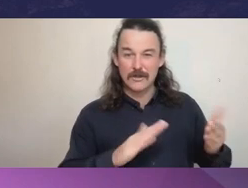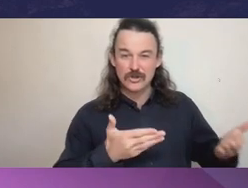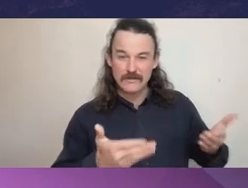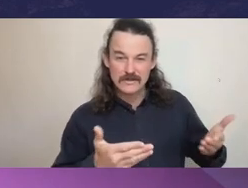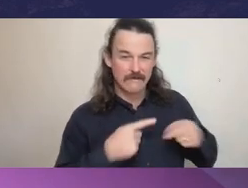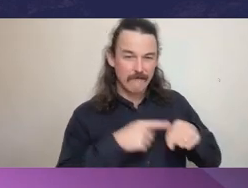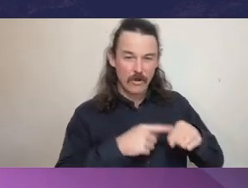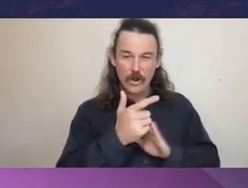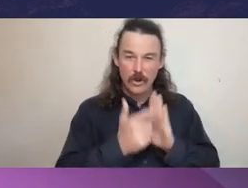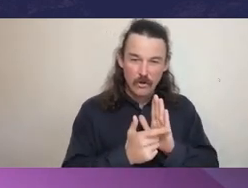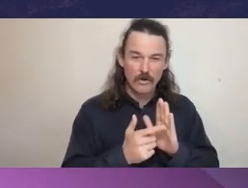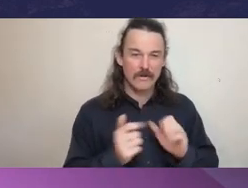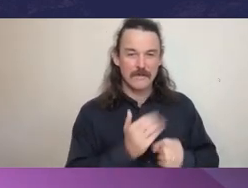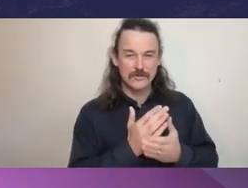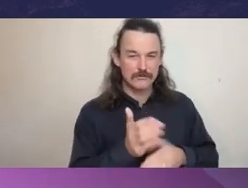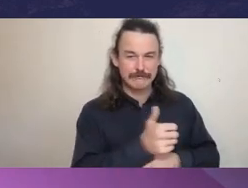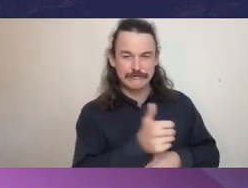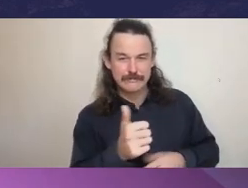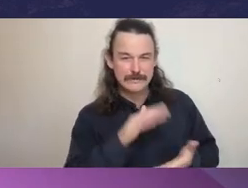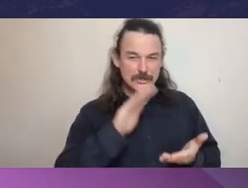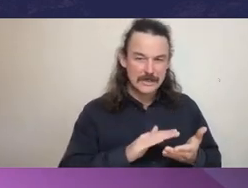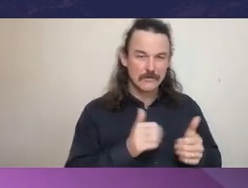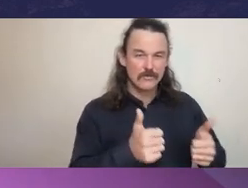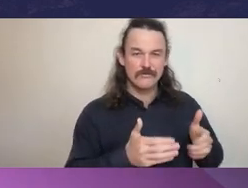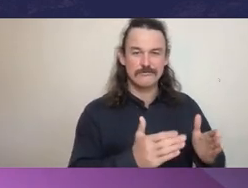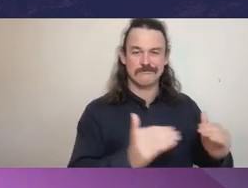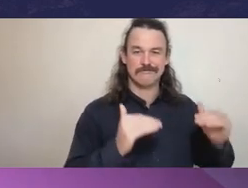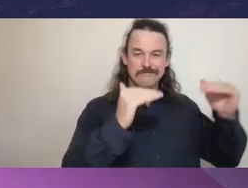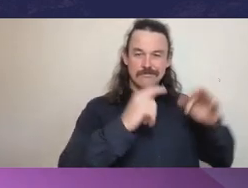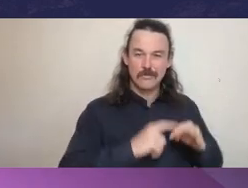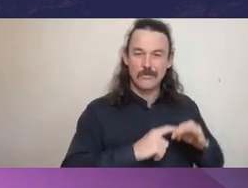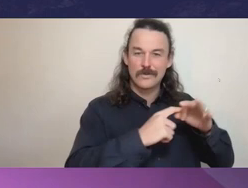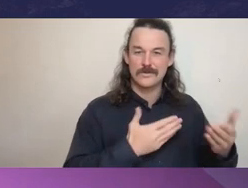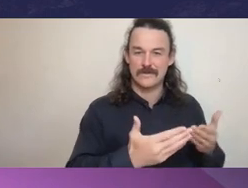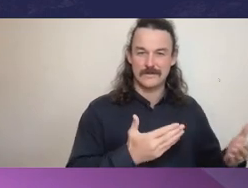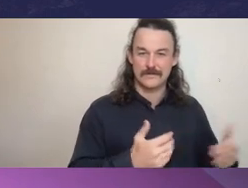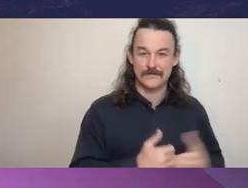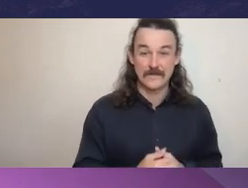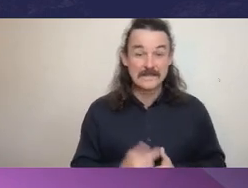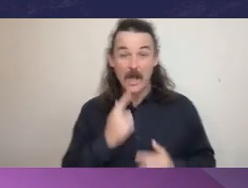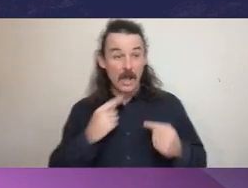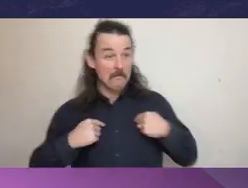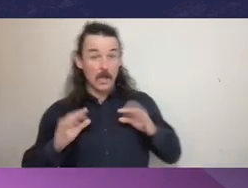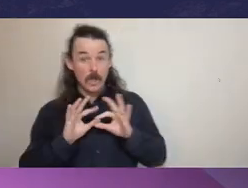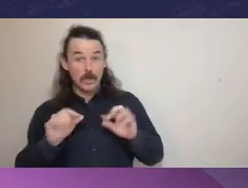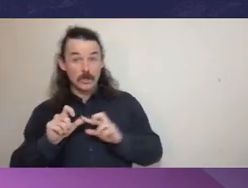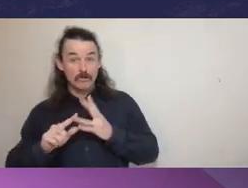So it's not sufficient to simply say, we didn't do the wrong thing here. You actually need to be able to say we did the right thing here.